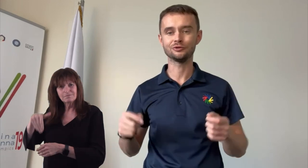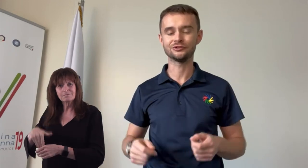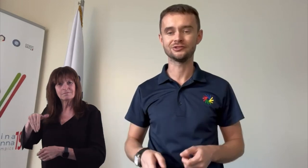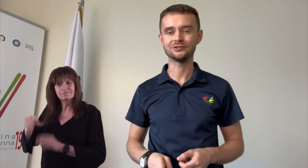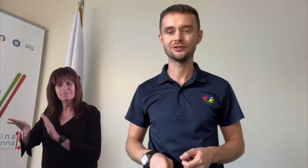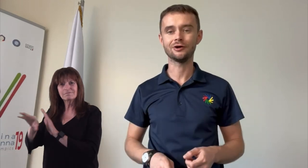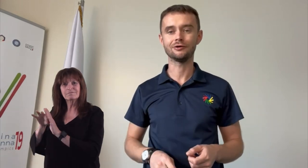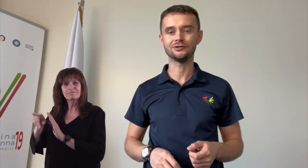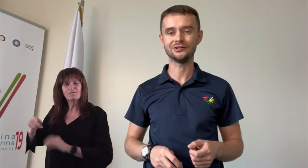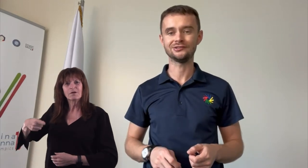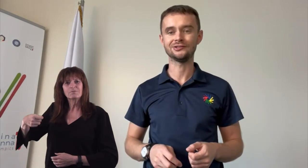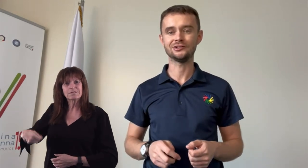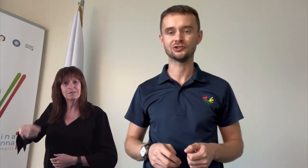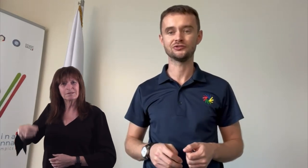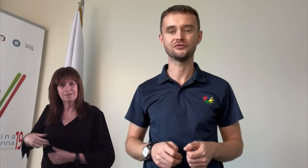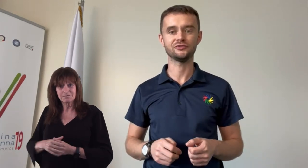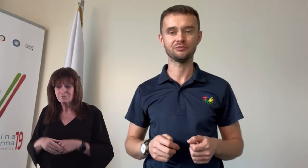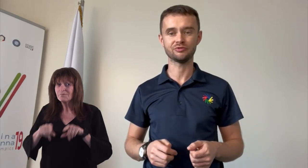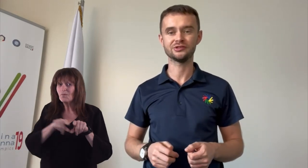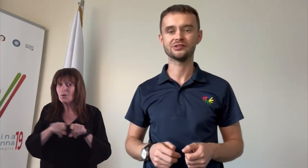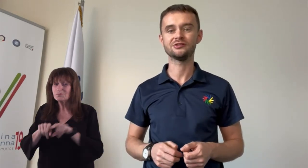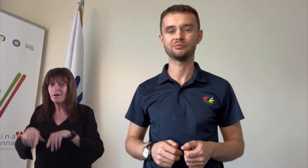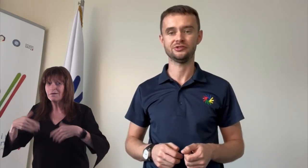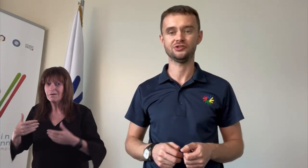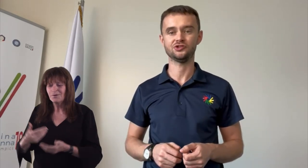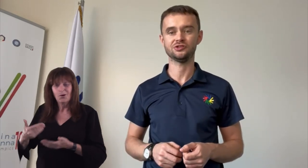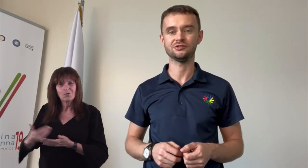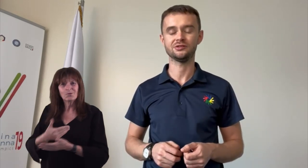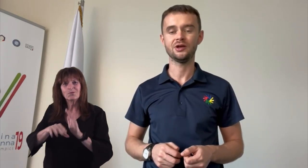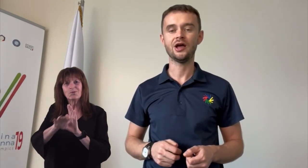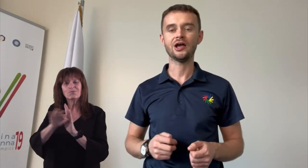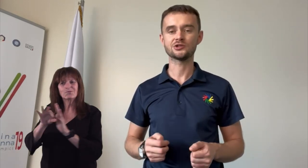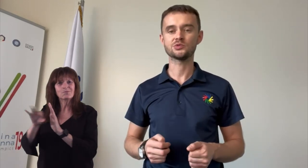as the newly elected executive board, who will lead our